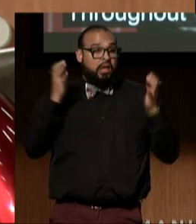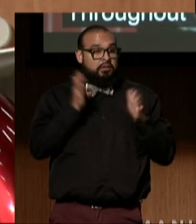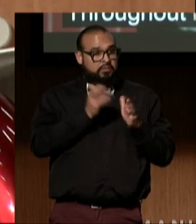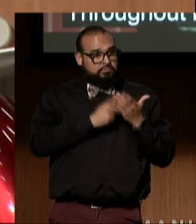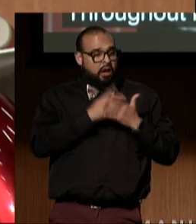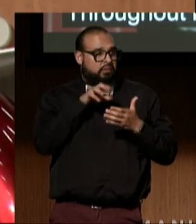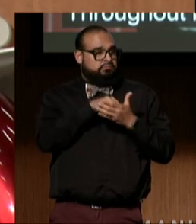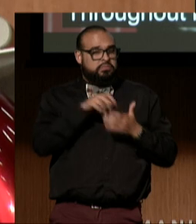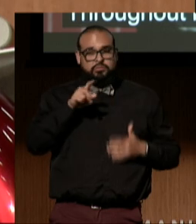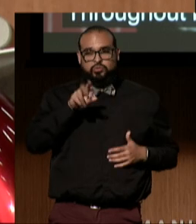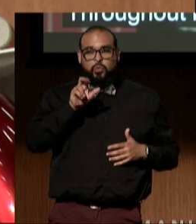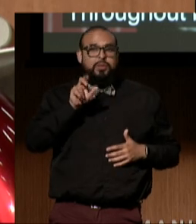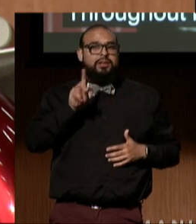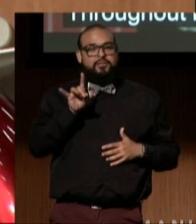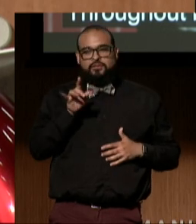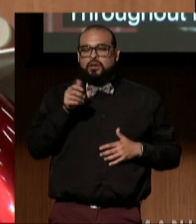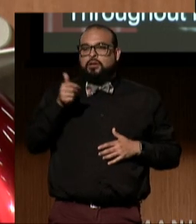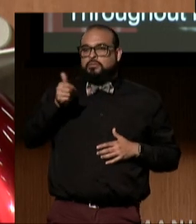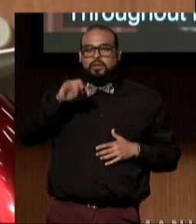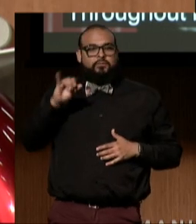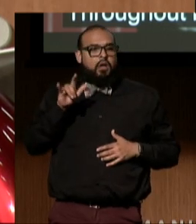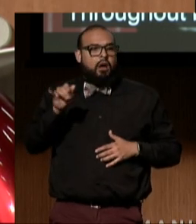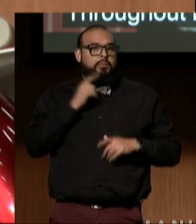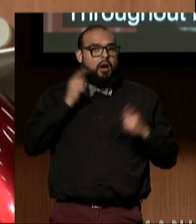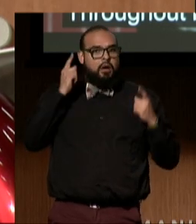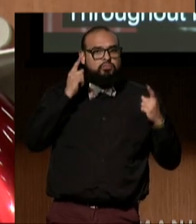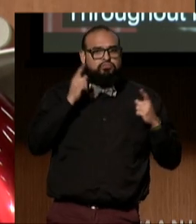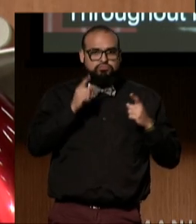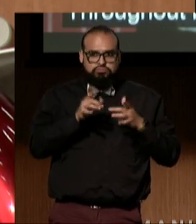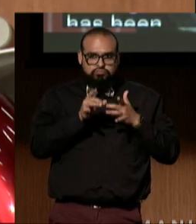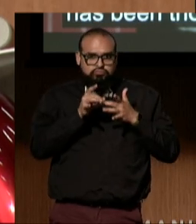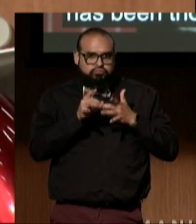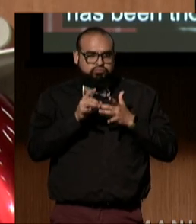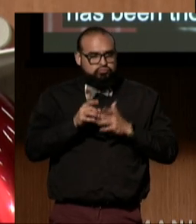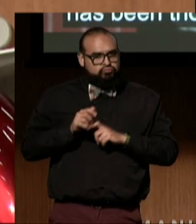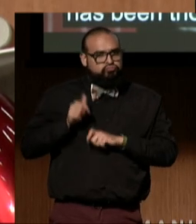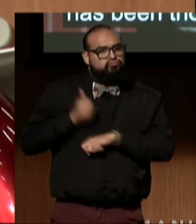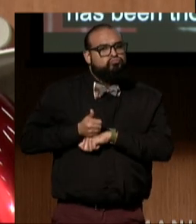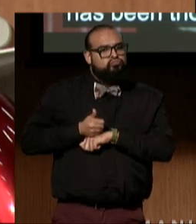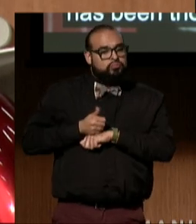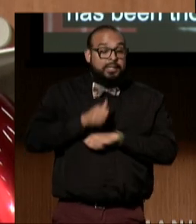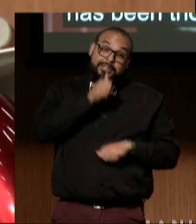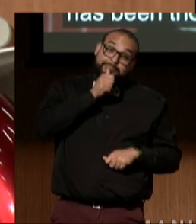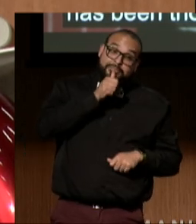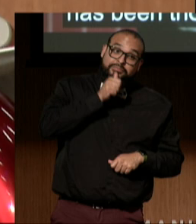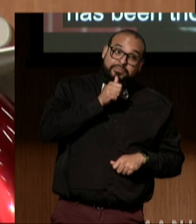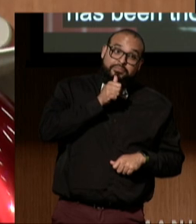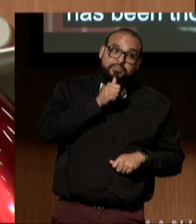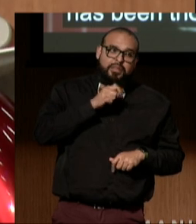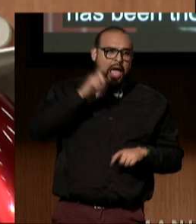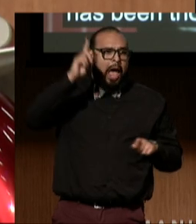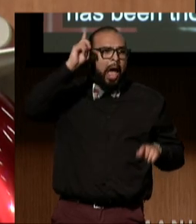Justin has been a thoughtful, stalwart, patient, and brilliant.